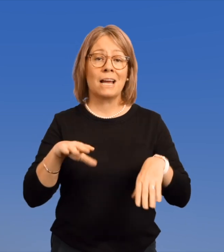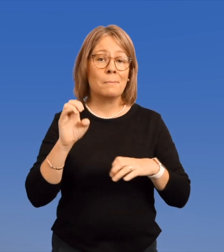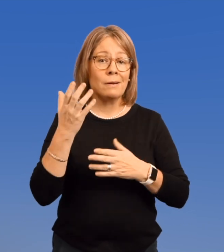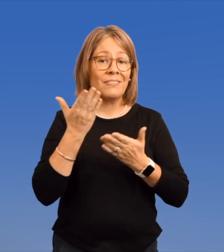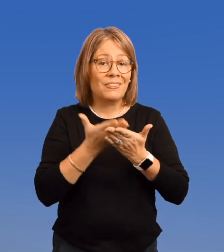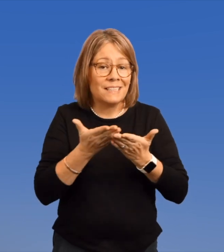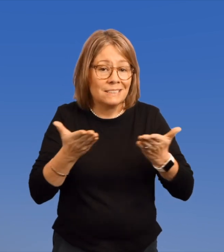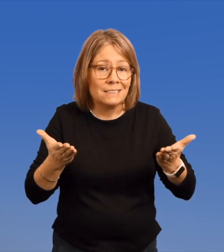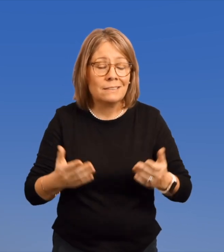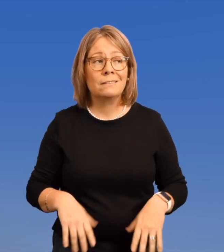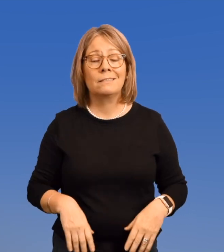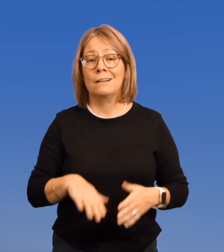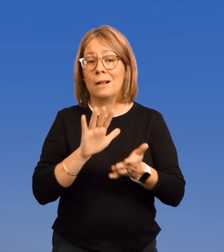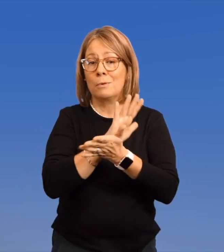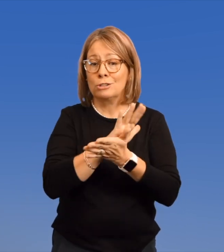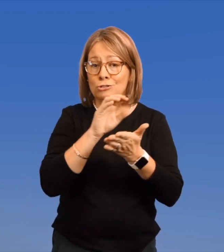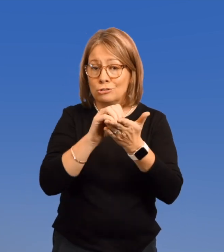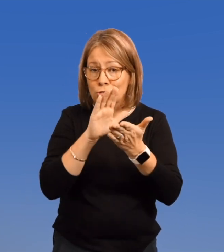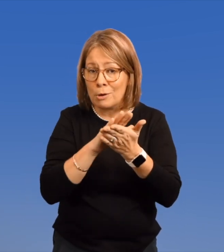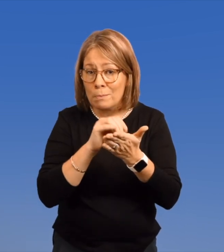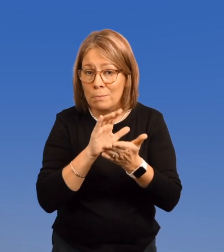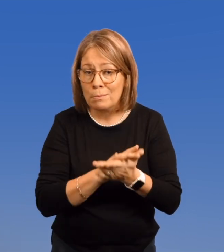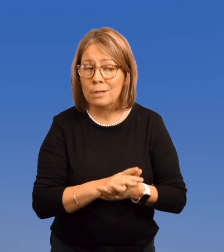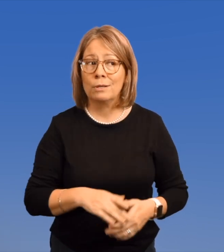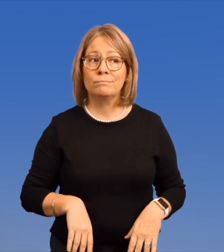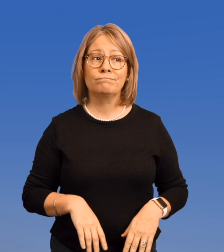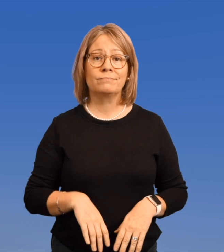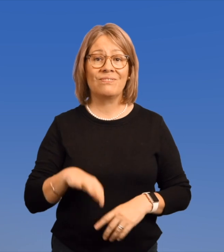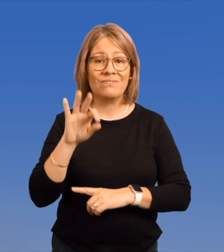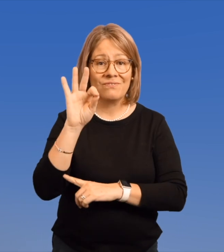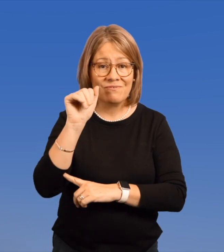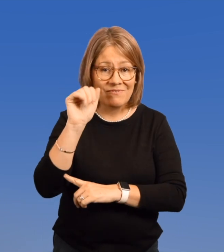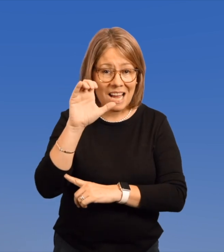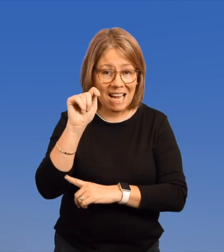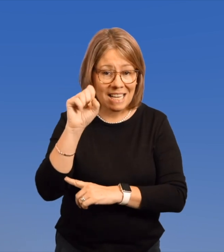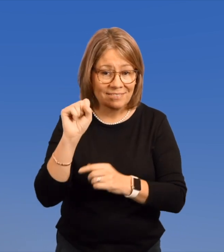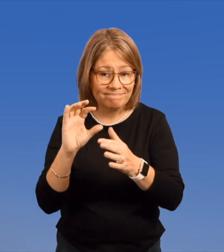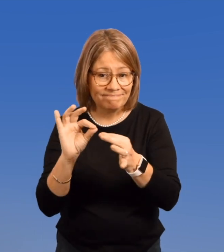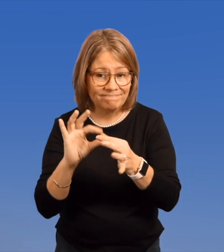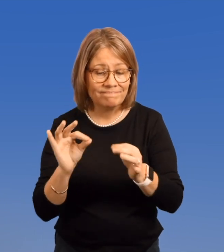Objects, documents -- and facts --